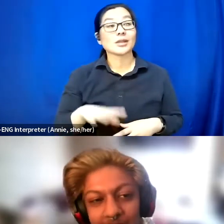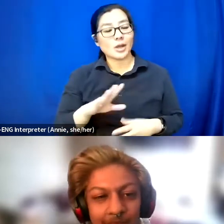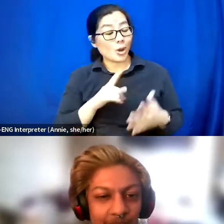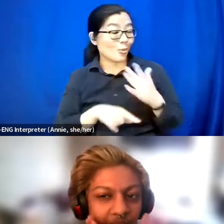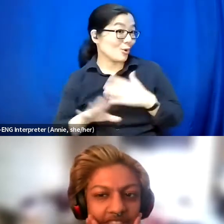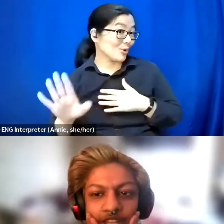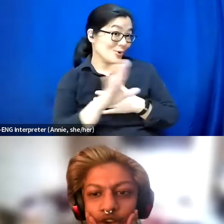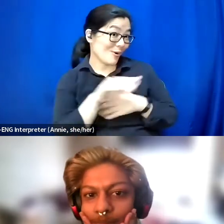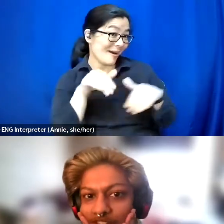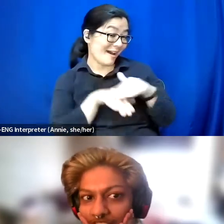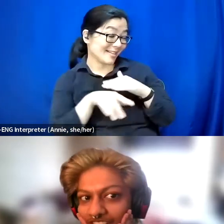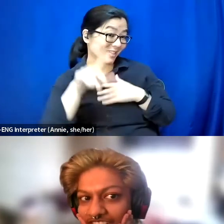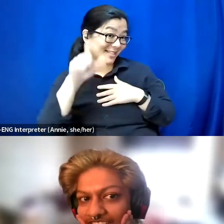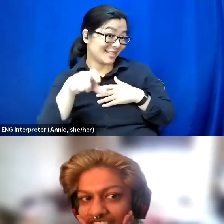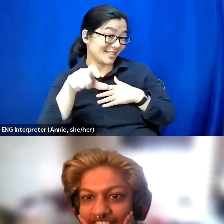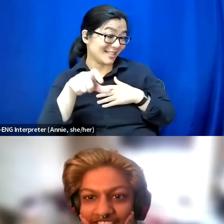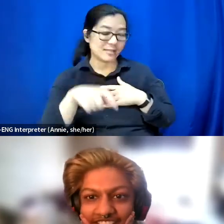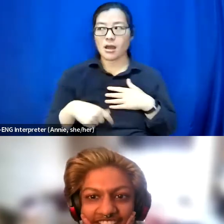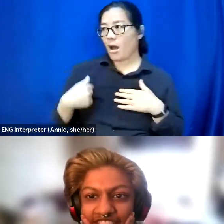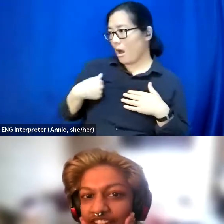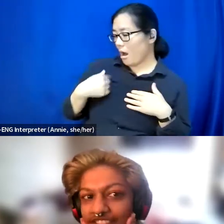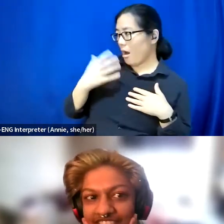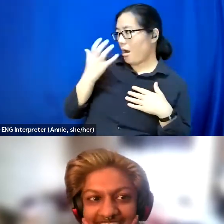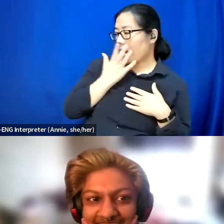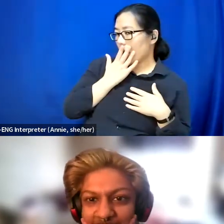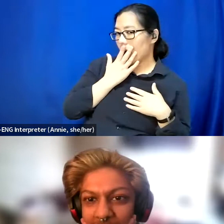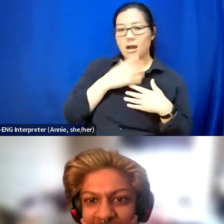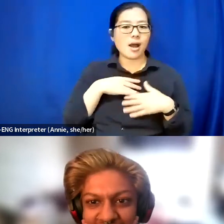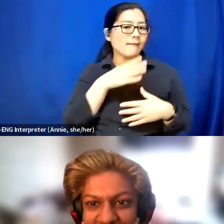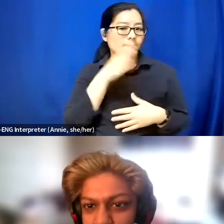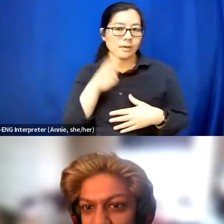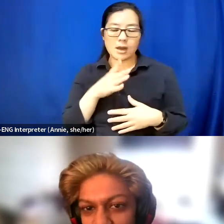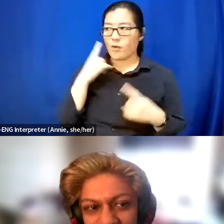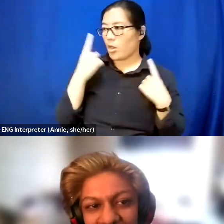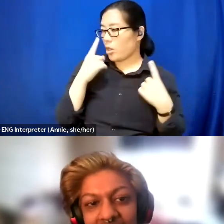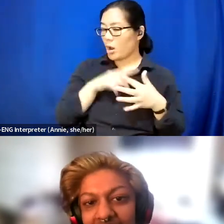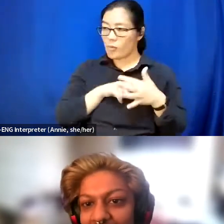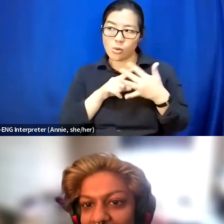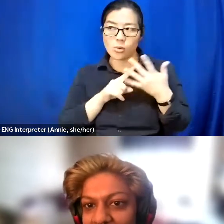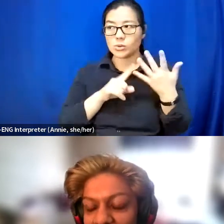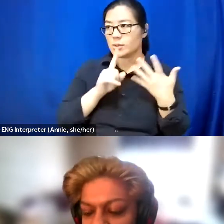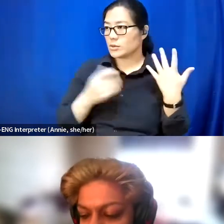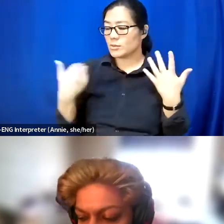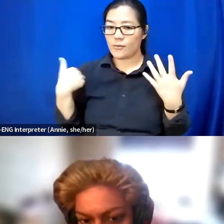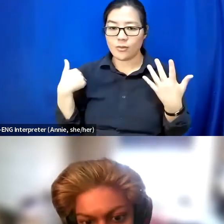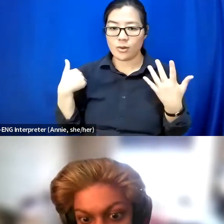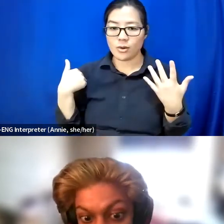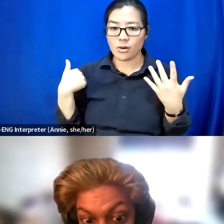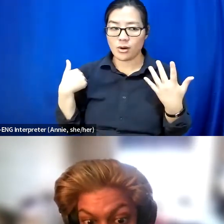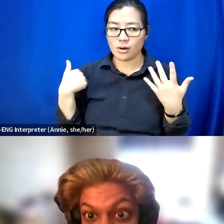And people will be oh, my gosh, I've never thought of these questions before. And it's like oh, wow.